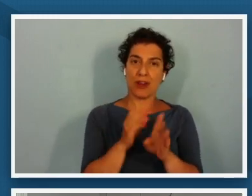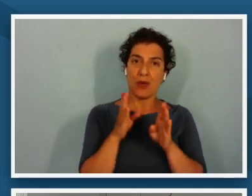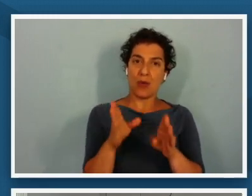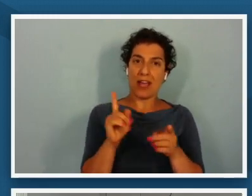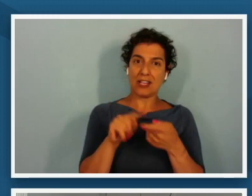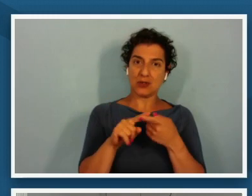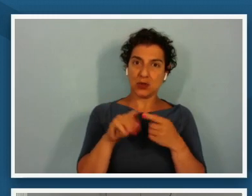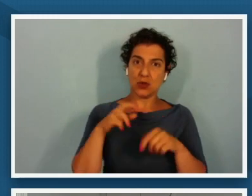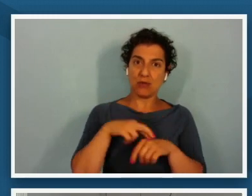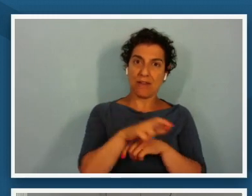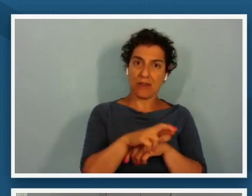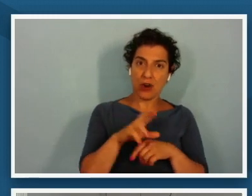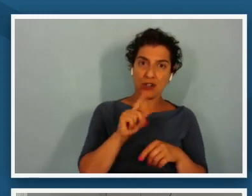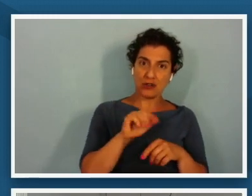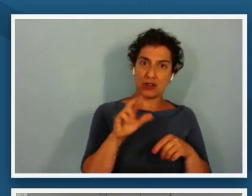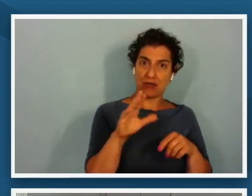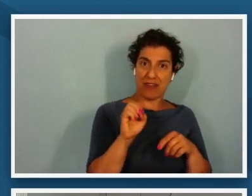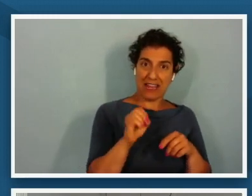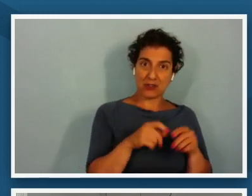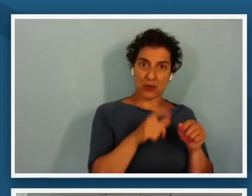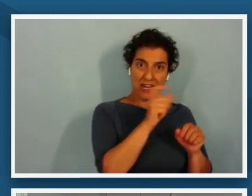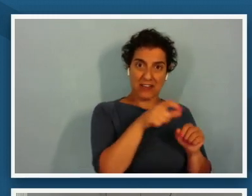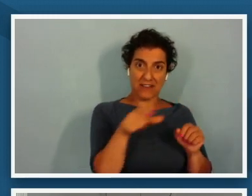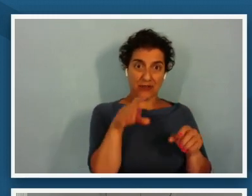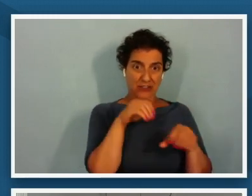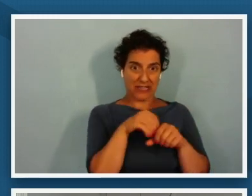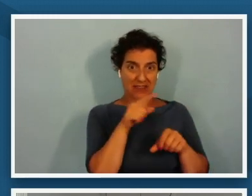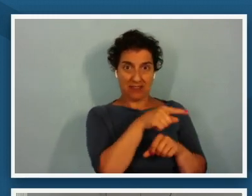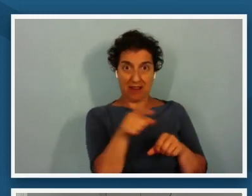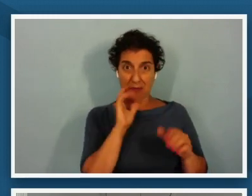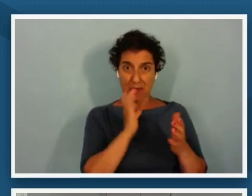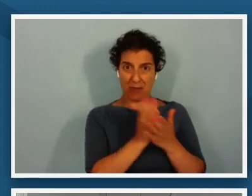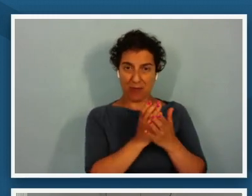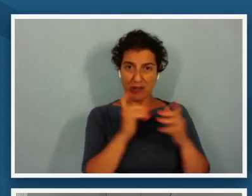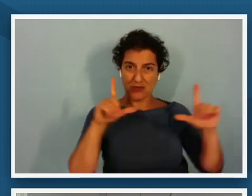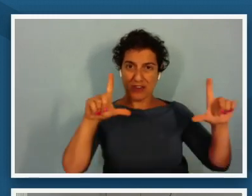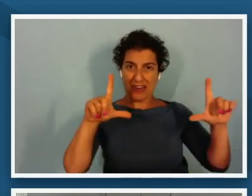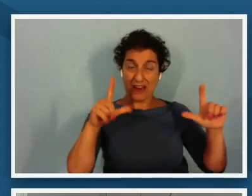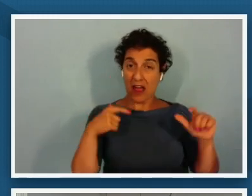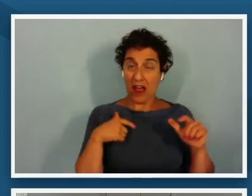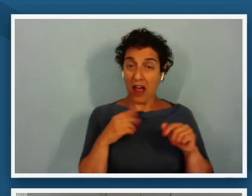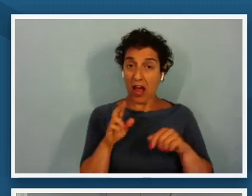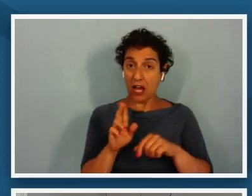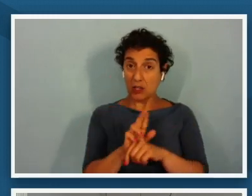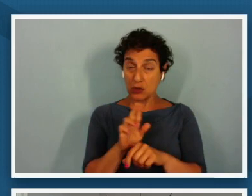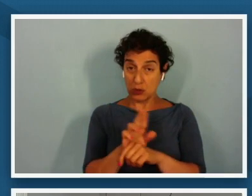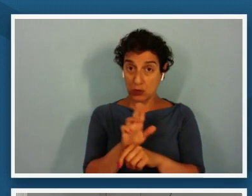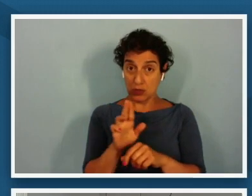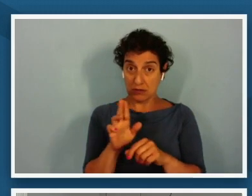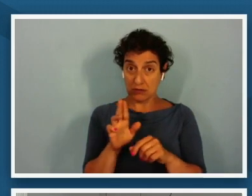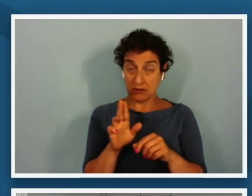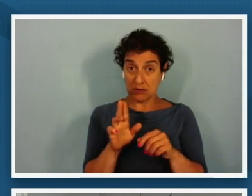ethnicity of individuals in the portrait and i use the